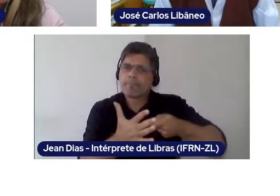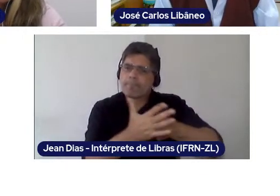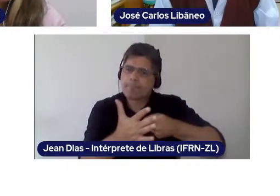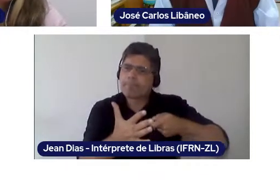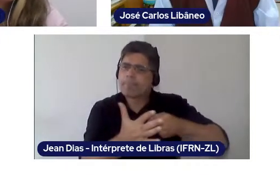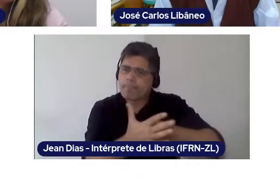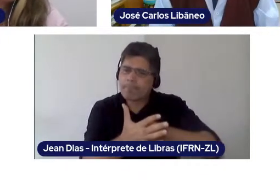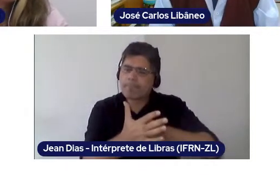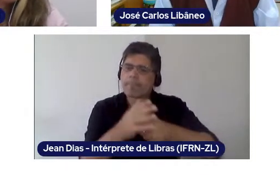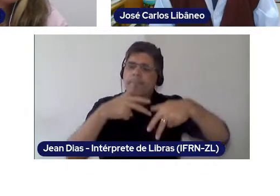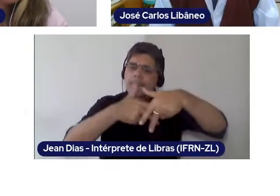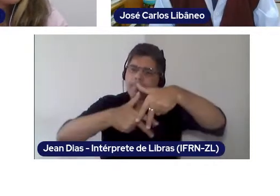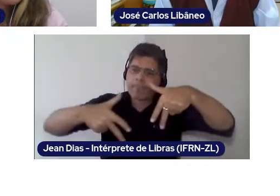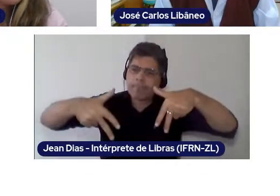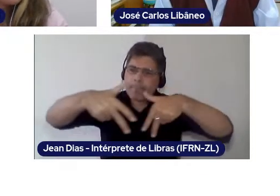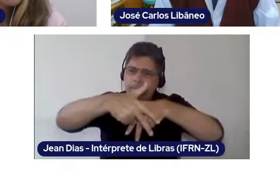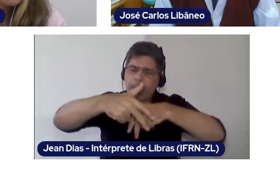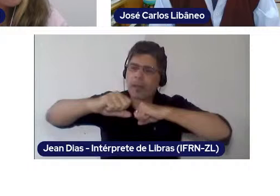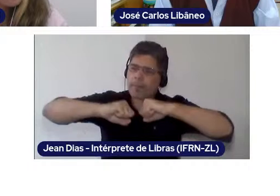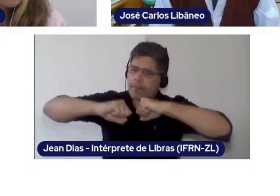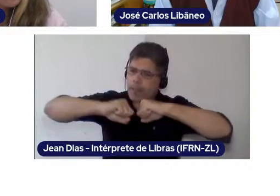For as absurd as it may seem, that is unprecedented.